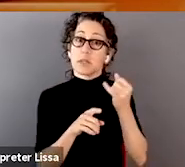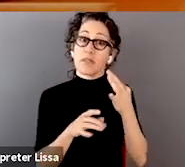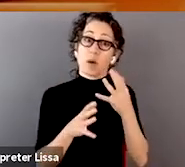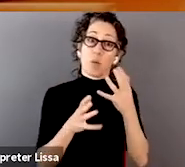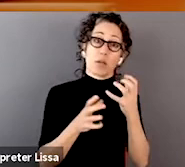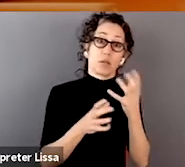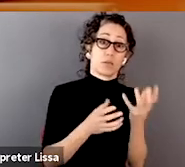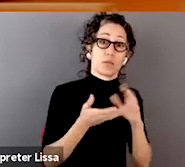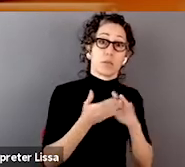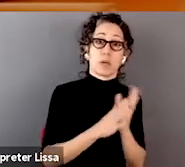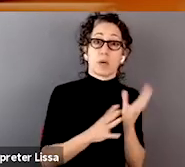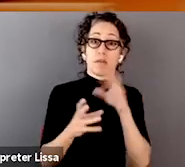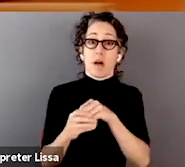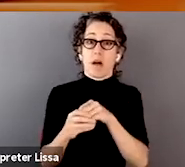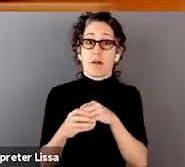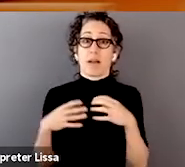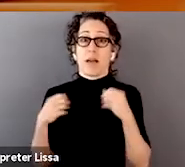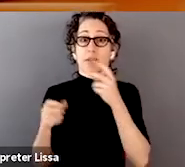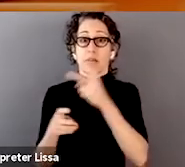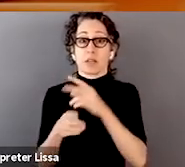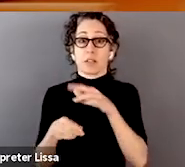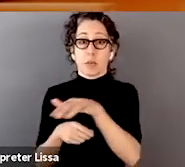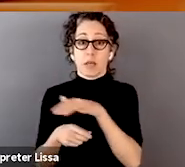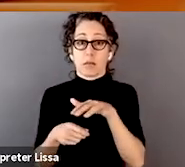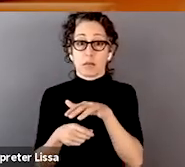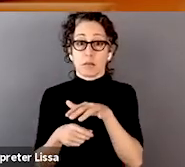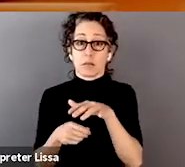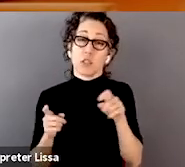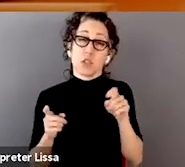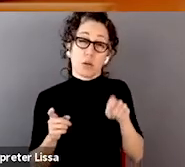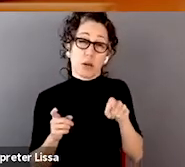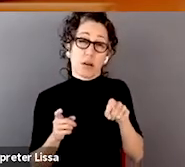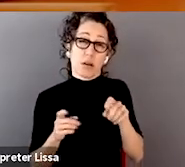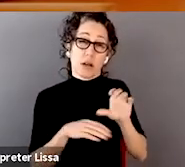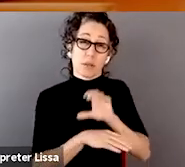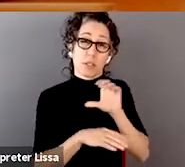Is it realistic to do this without a computational biology degree? What are your thoughts?".